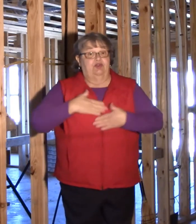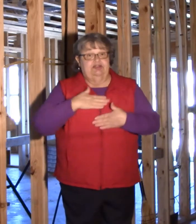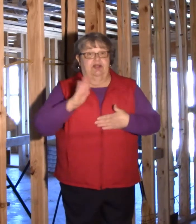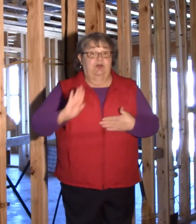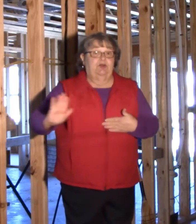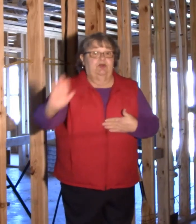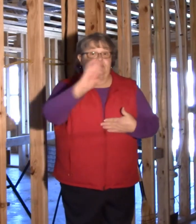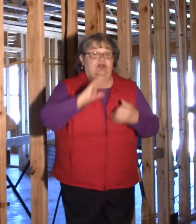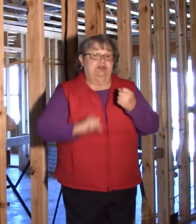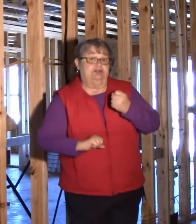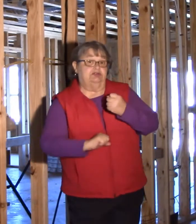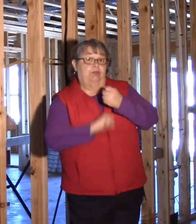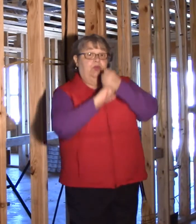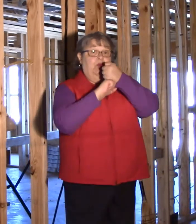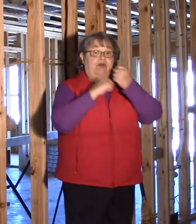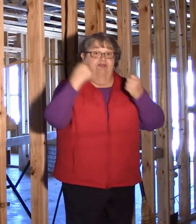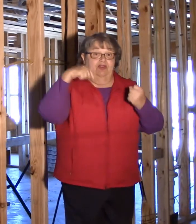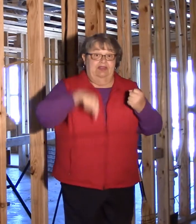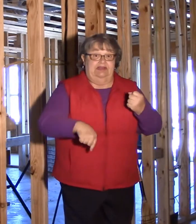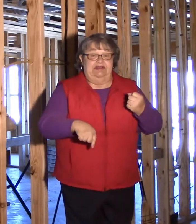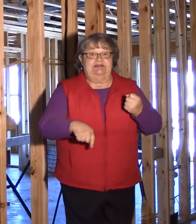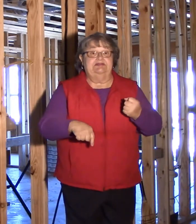We really appreciate your support for this